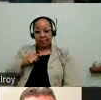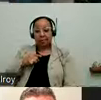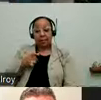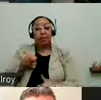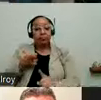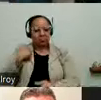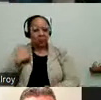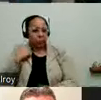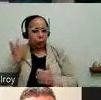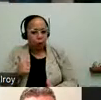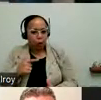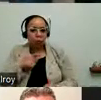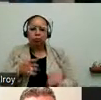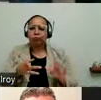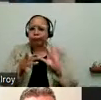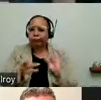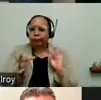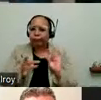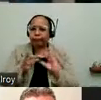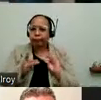about the experience, what it takes to make the Internet accessible for